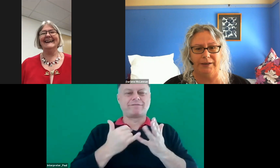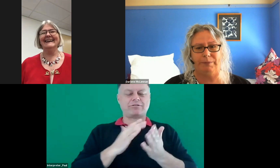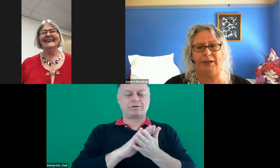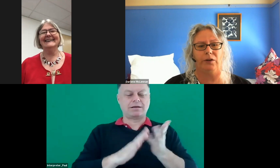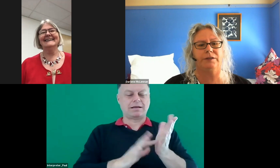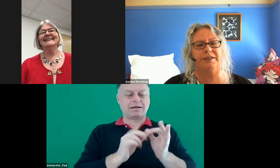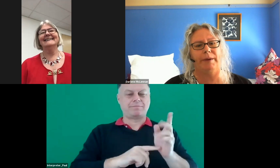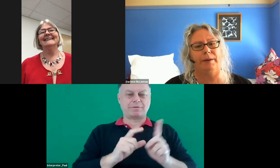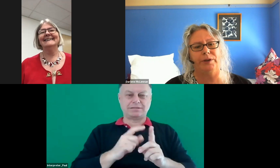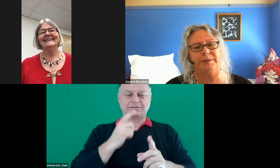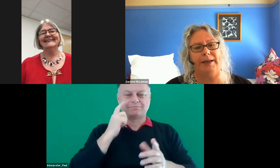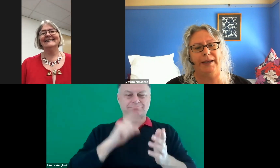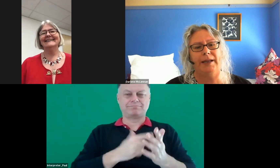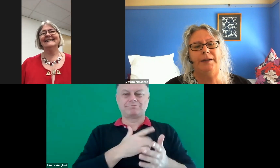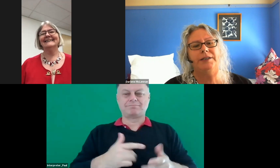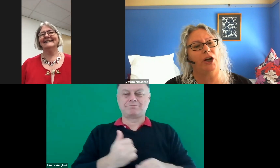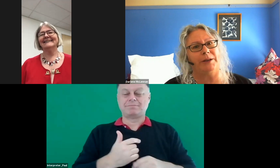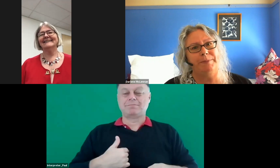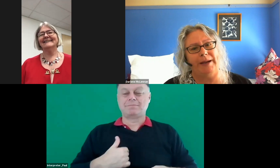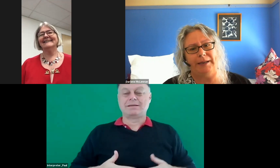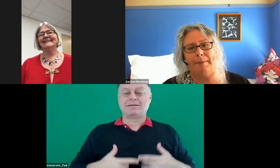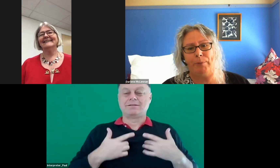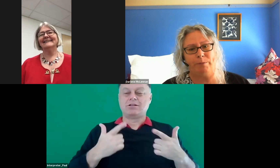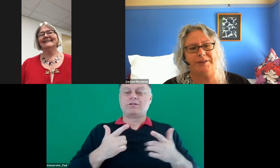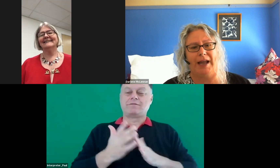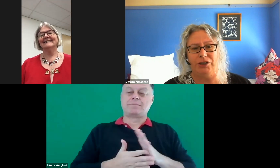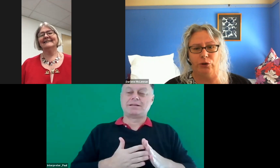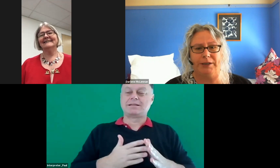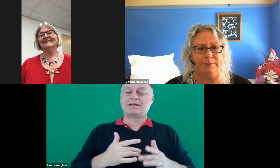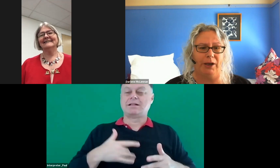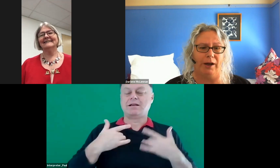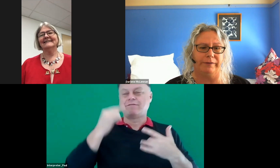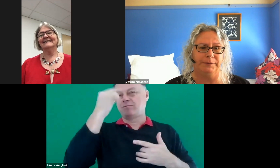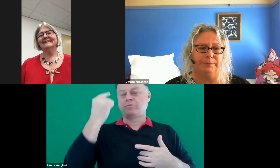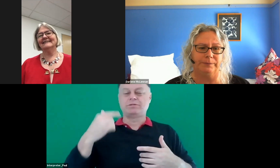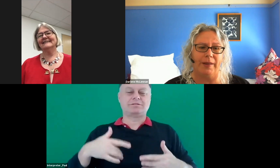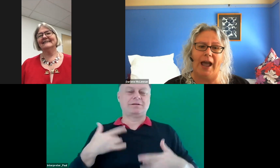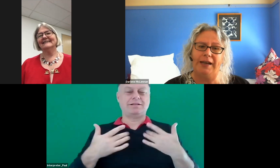to be acknowledged for something that brings me so much meaning, purpose and joy to my life. And